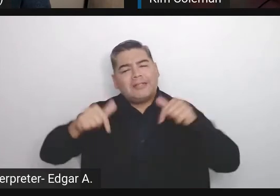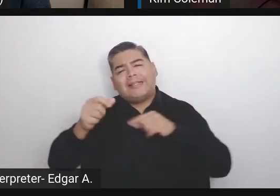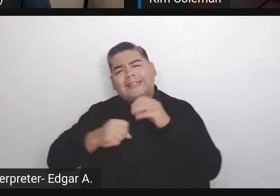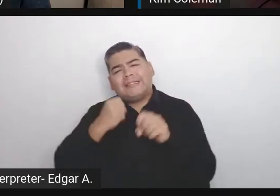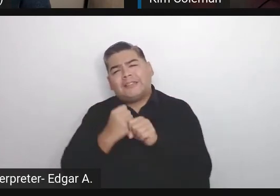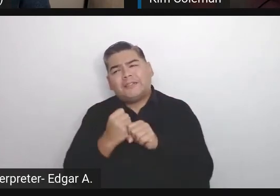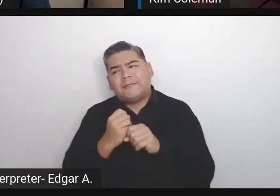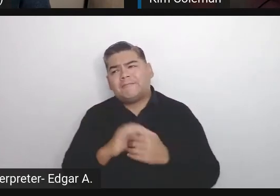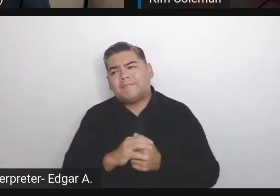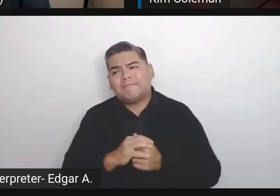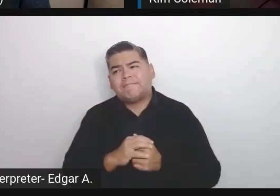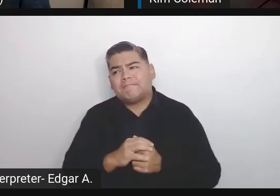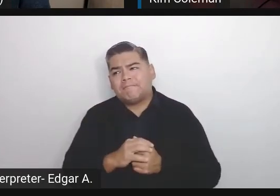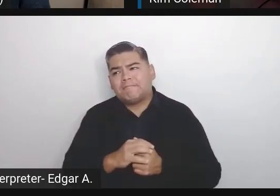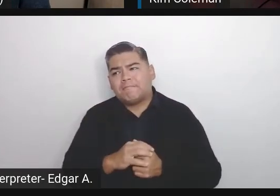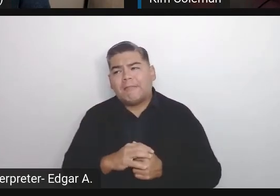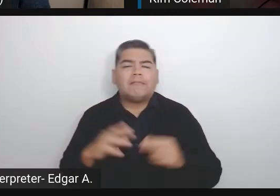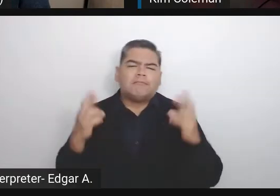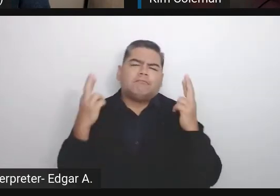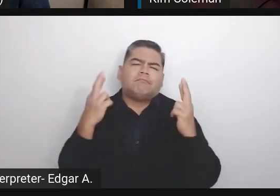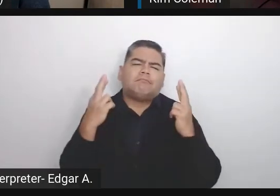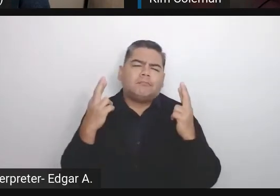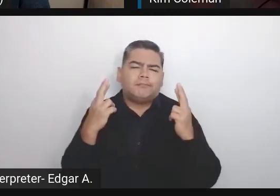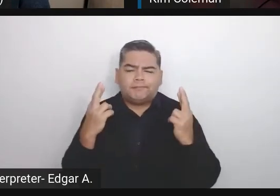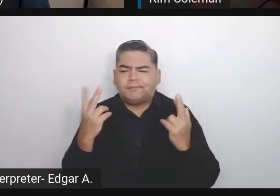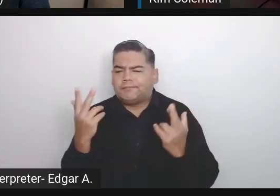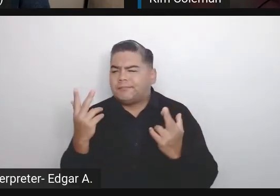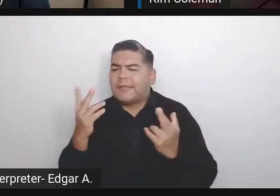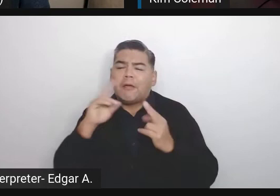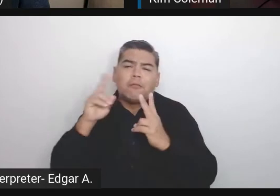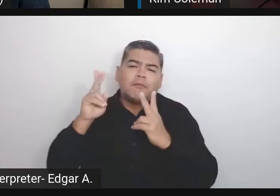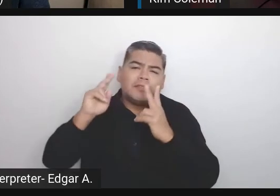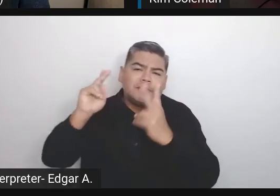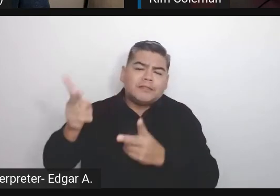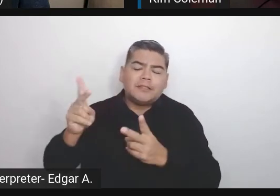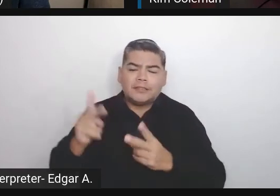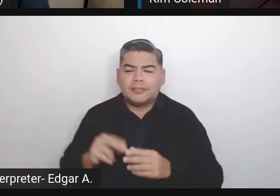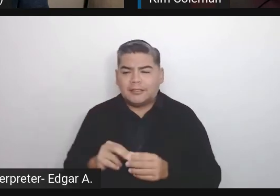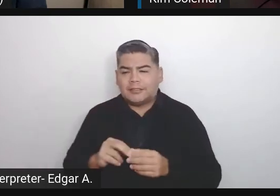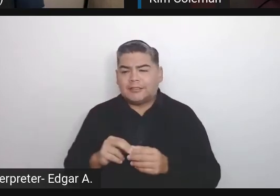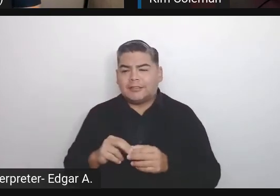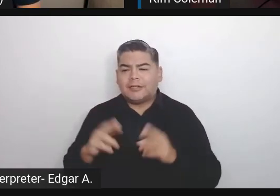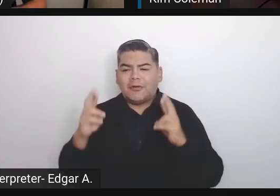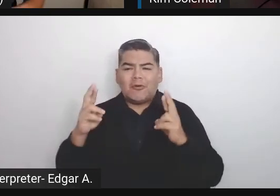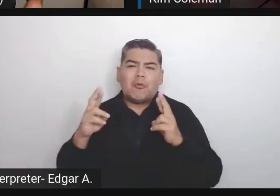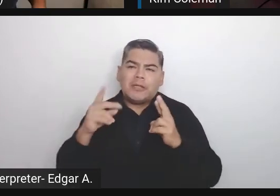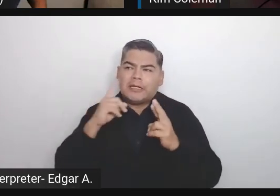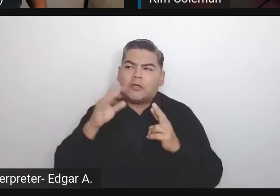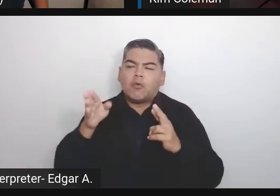I really hope to visit all those flagship WordCamps at some point